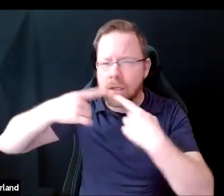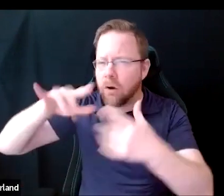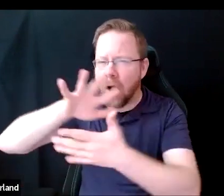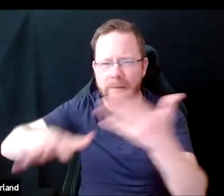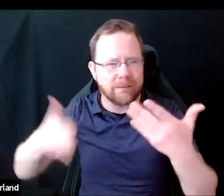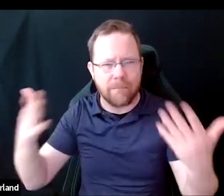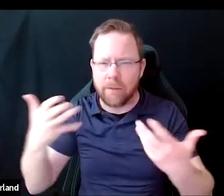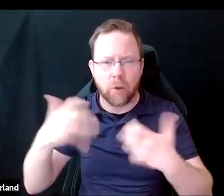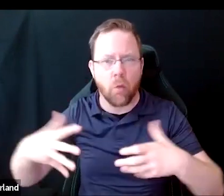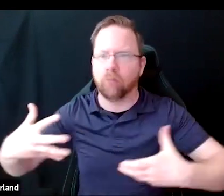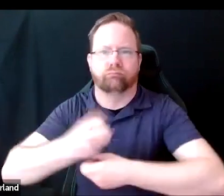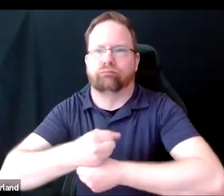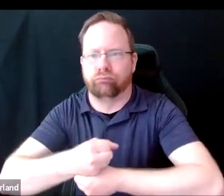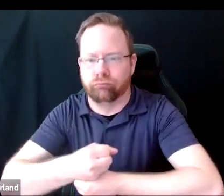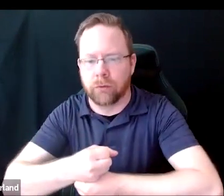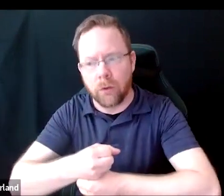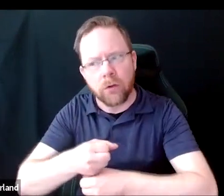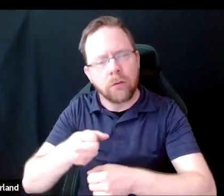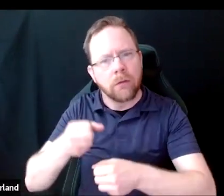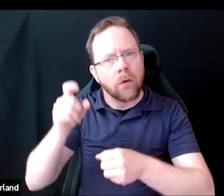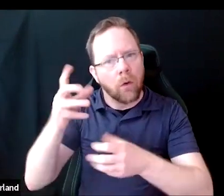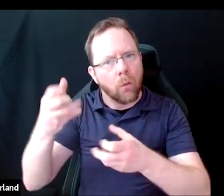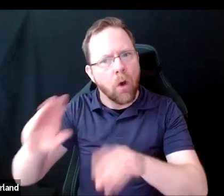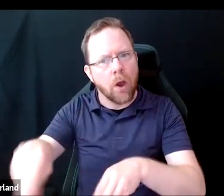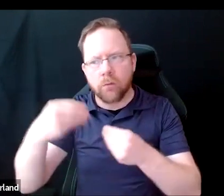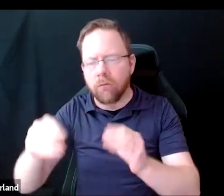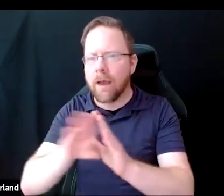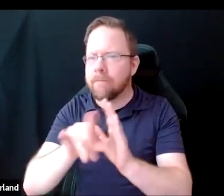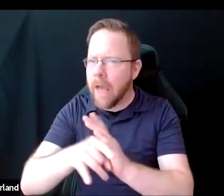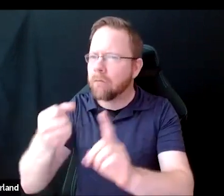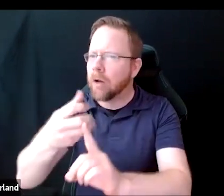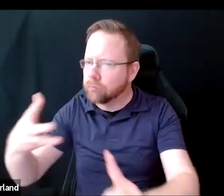and provide lots of background, and they might want the patients to do so in the context